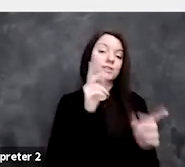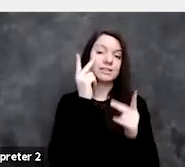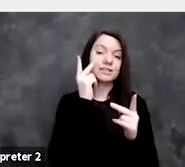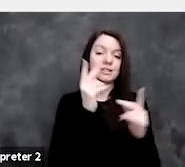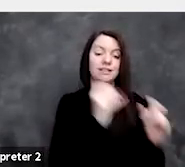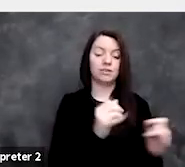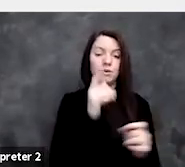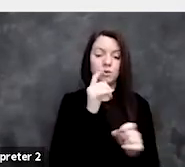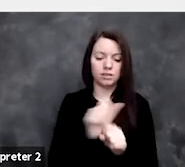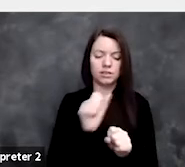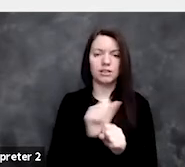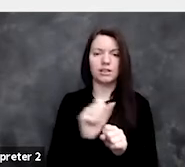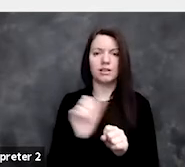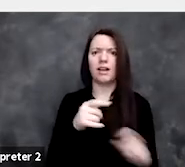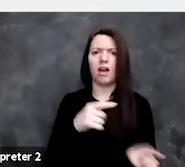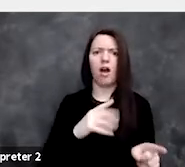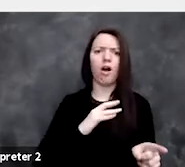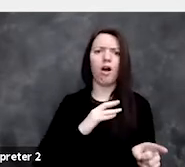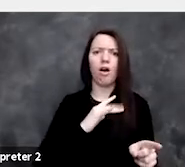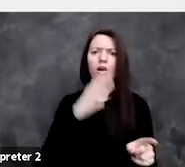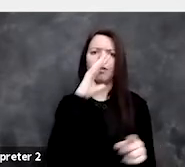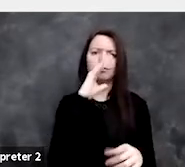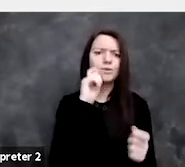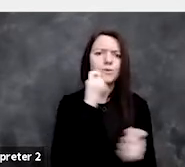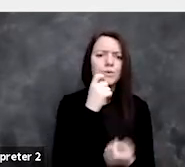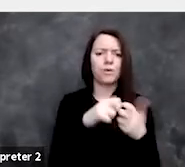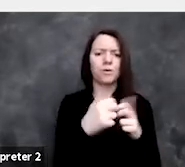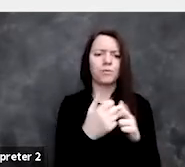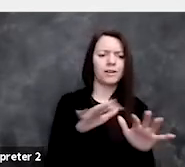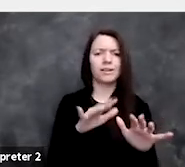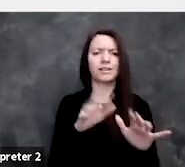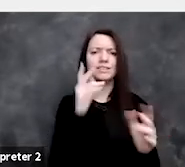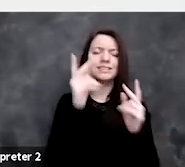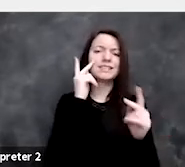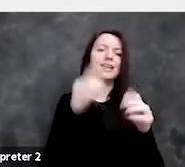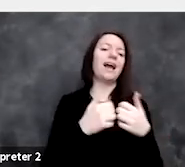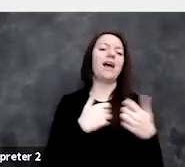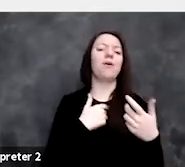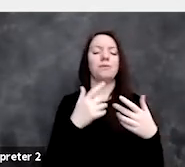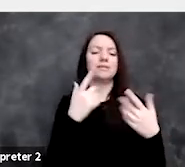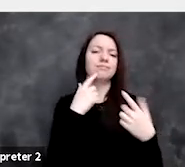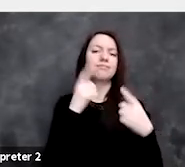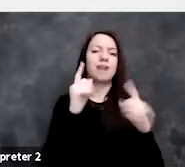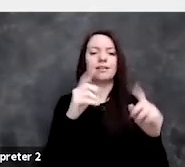they were like, "Oh, this is a really cool problem, you should see how I got this algorithm to work",